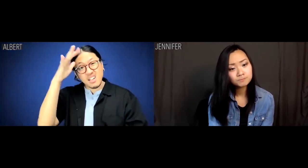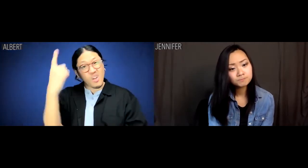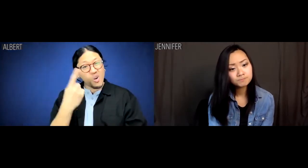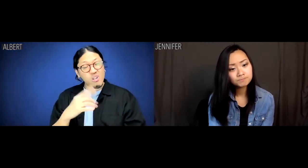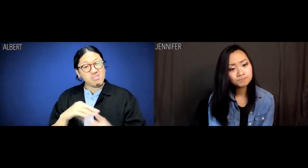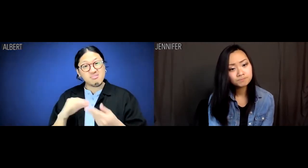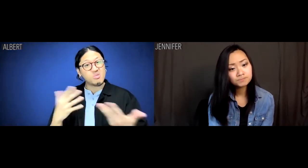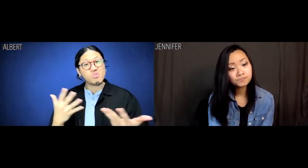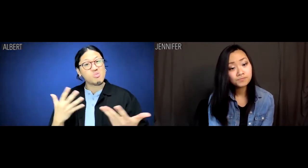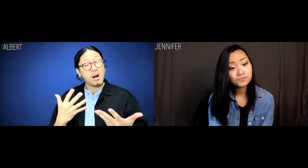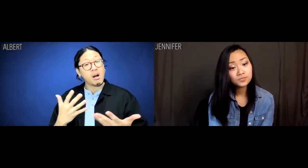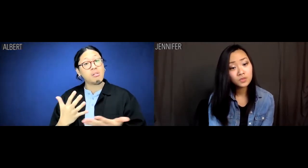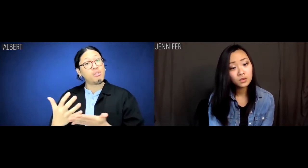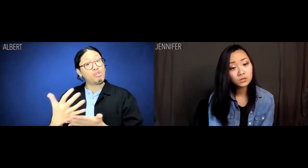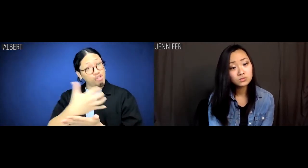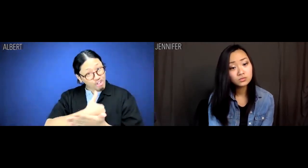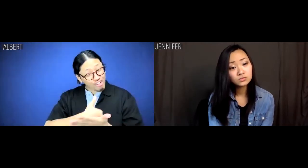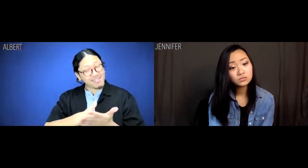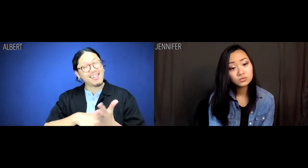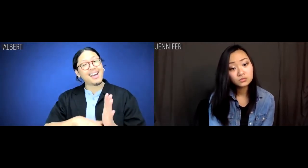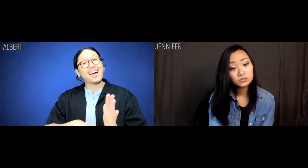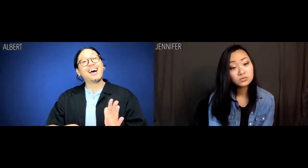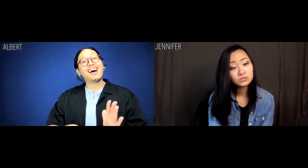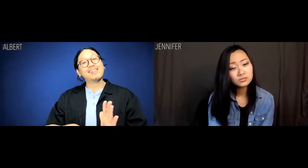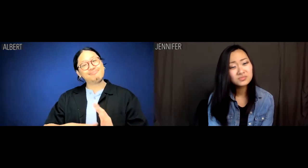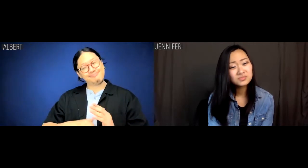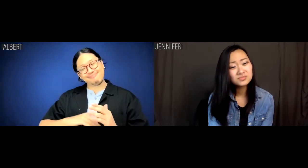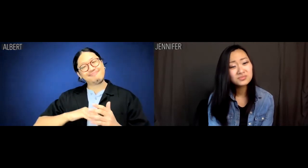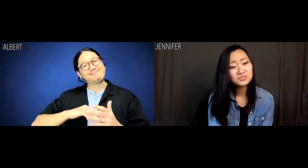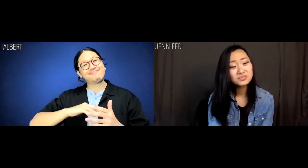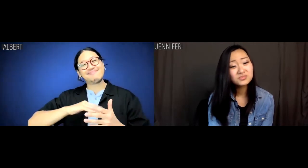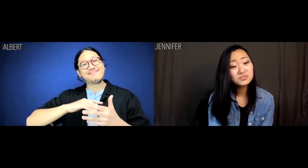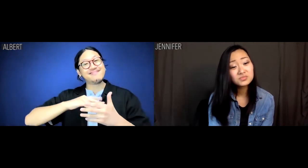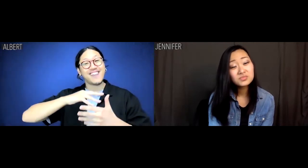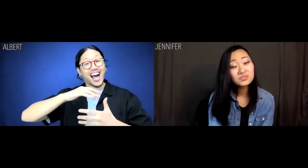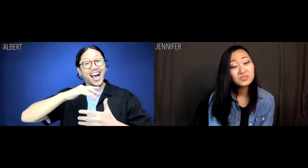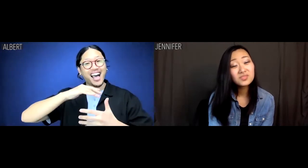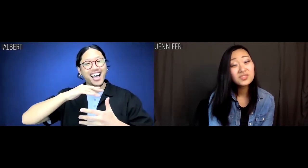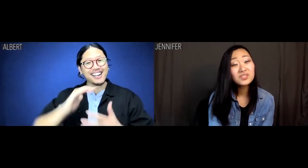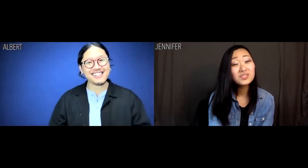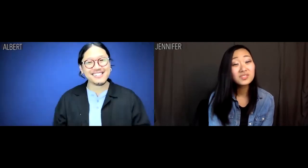Dad always said that the cream will rise to the top.